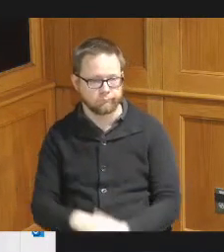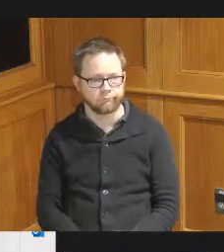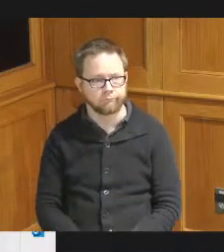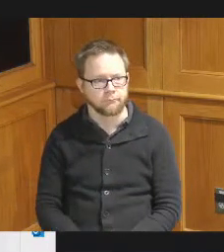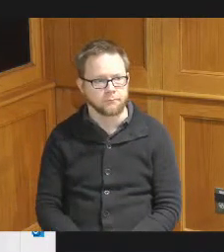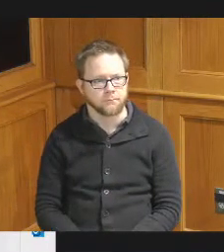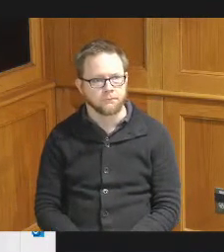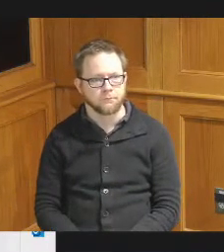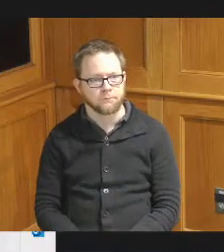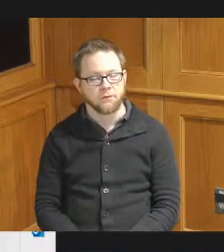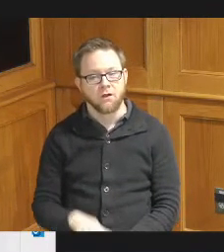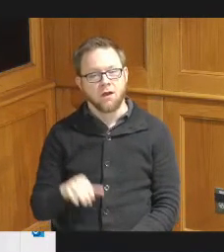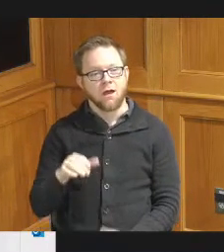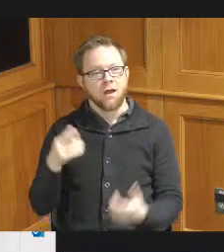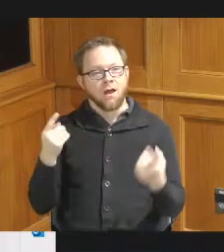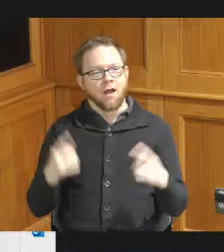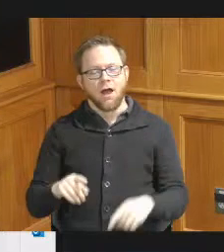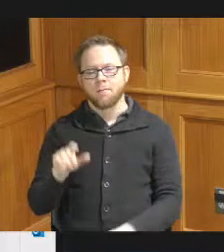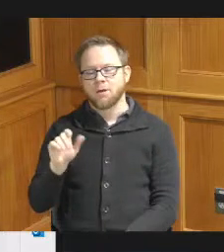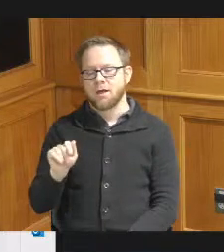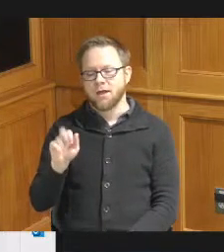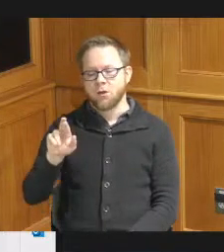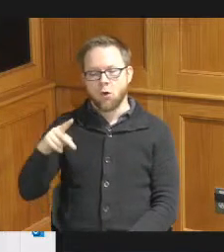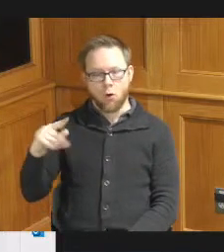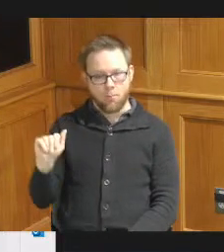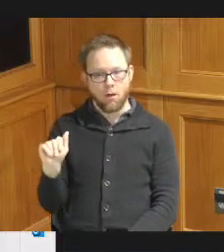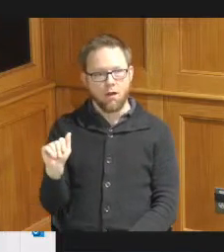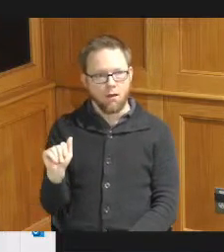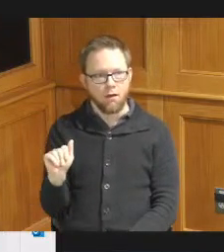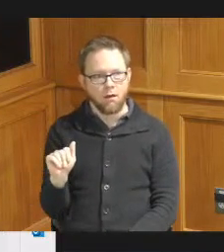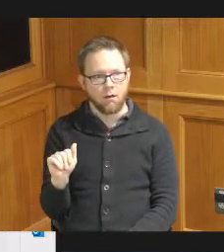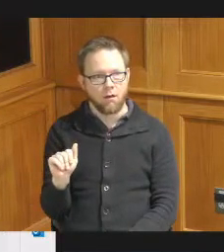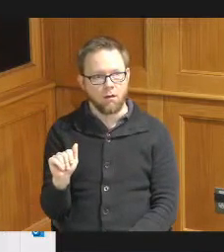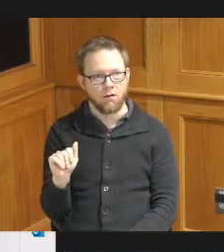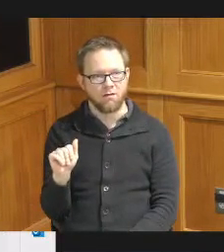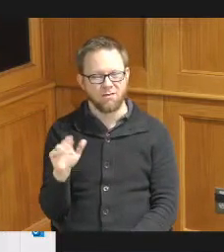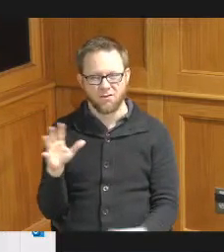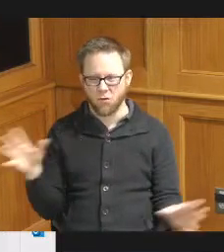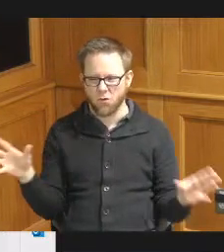so the American Rescue Plan Act also called ARPA included five billion dollars Nationwide